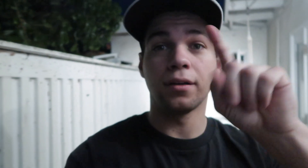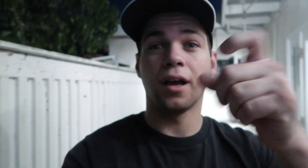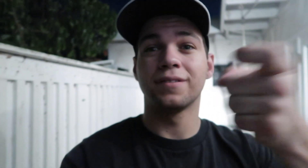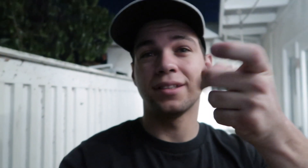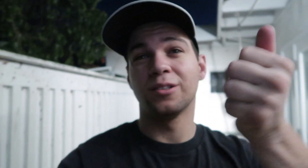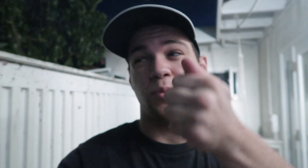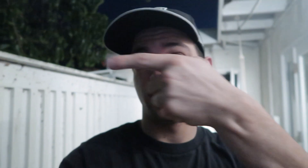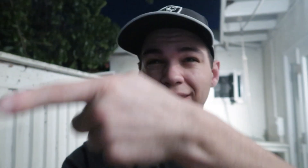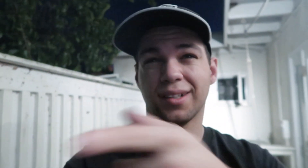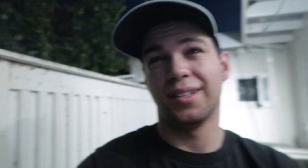I have to deal with this